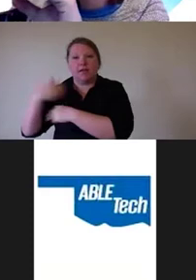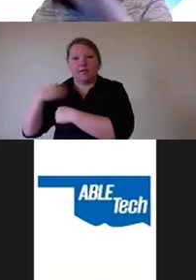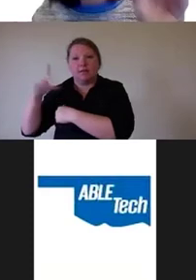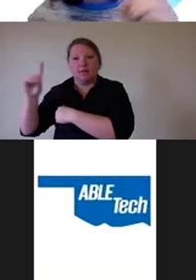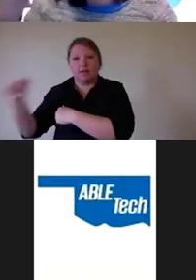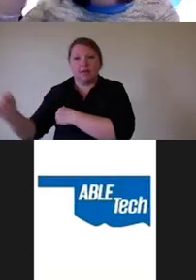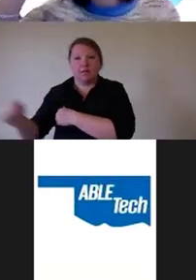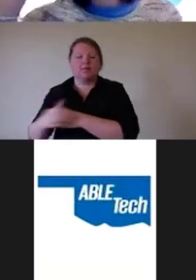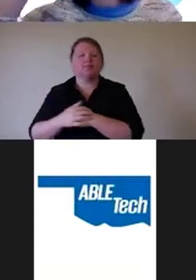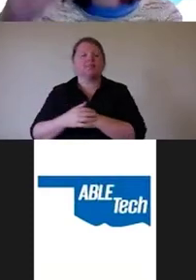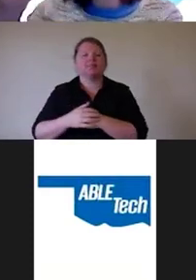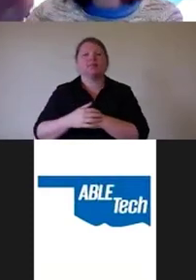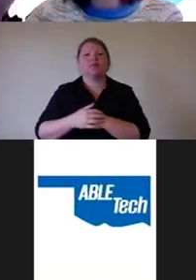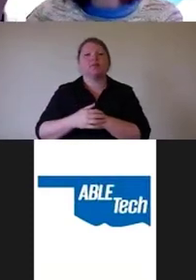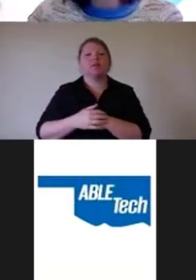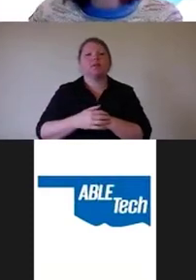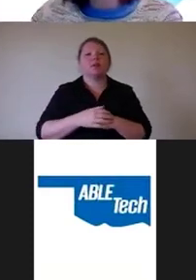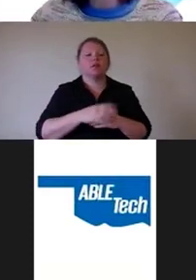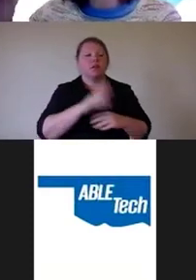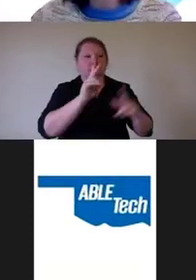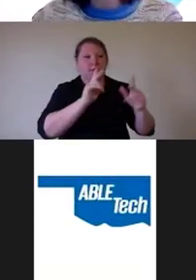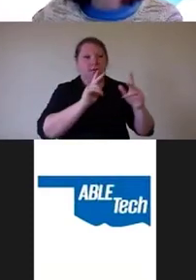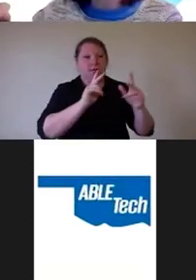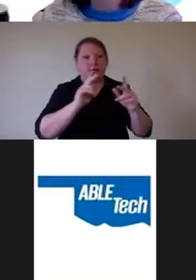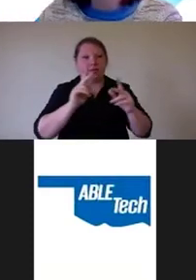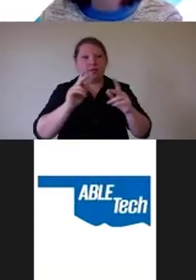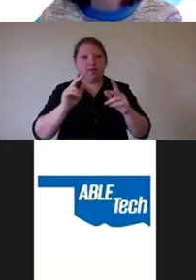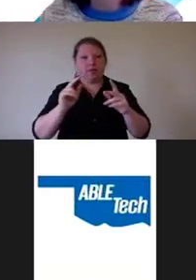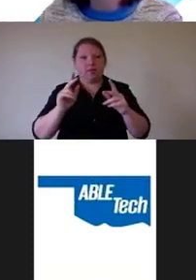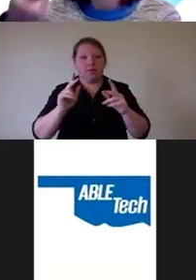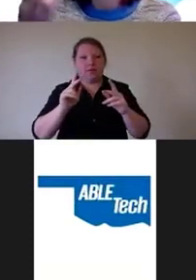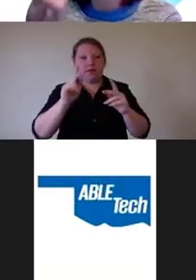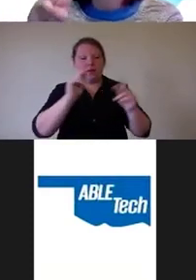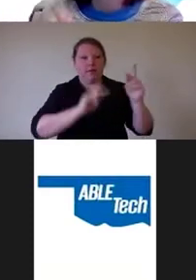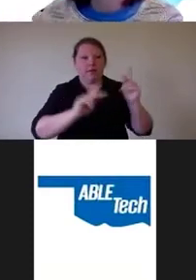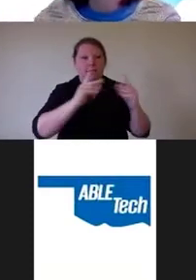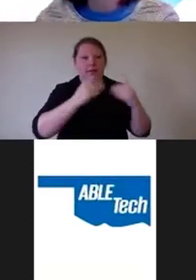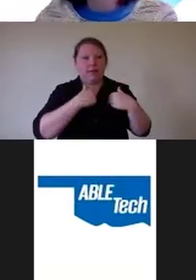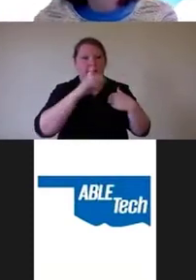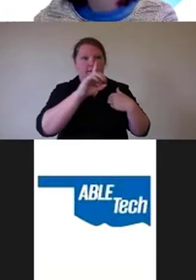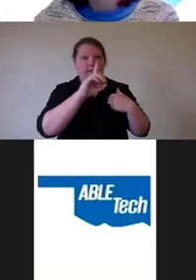sorry that the rate of people with disabilities for people passing the course was 3%.